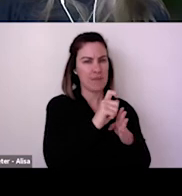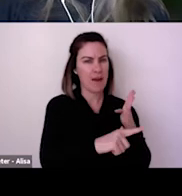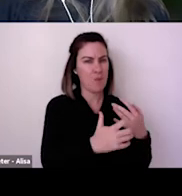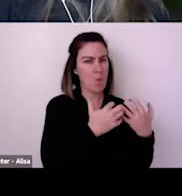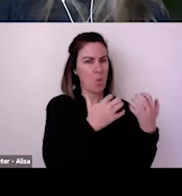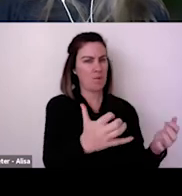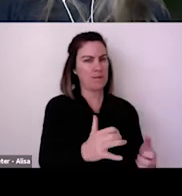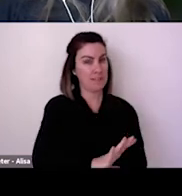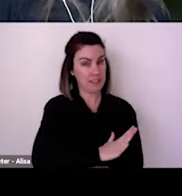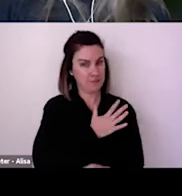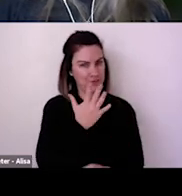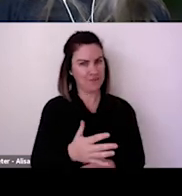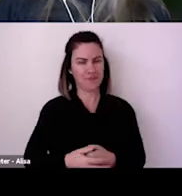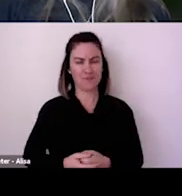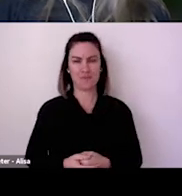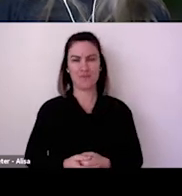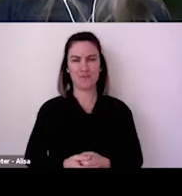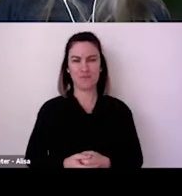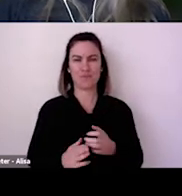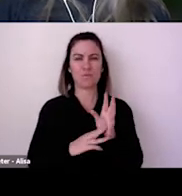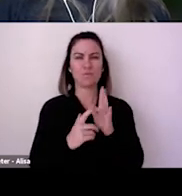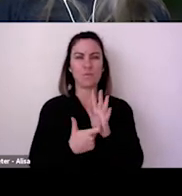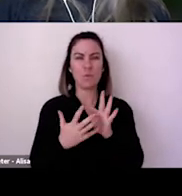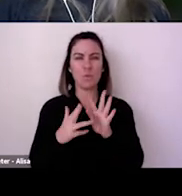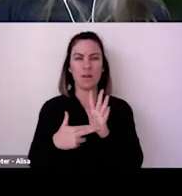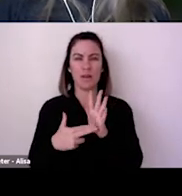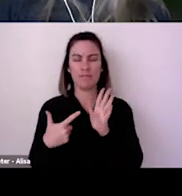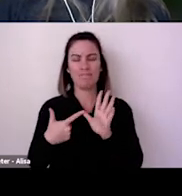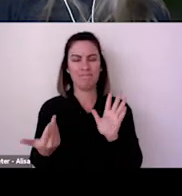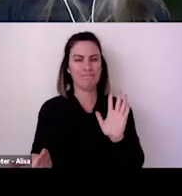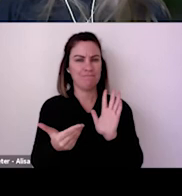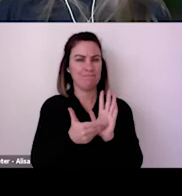I called our federal arts agency and asked for support for a study, they said, "You can